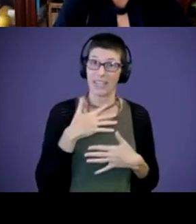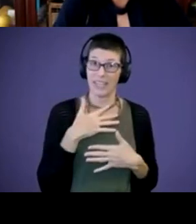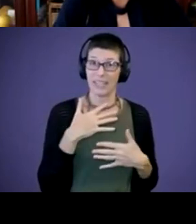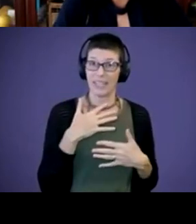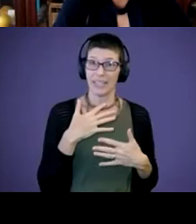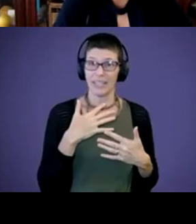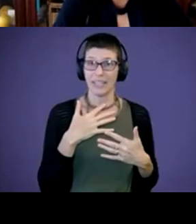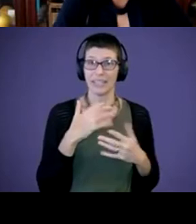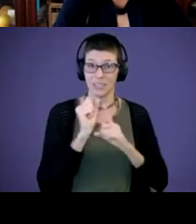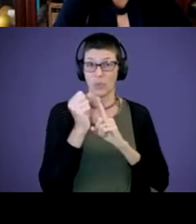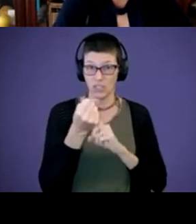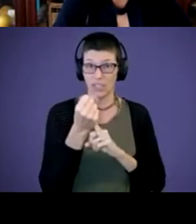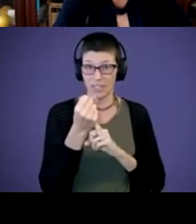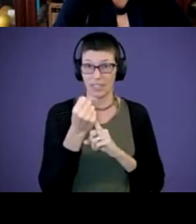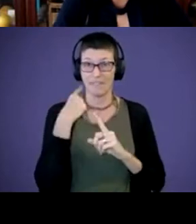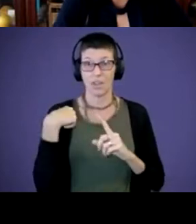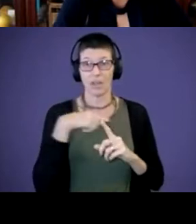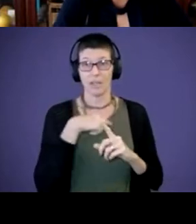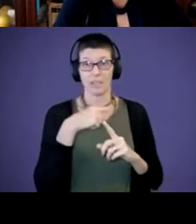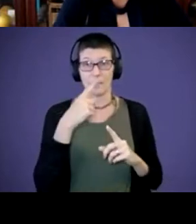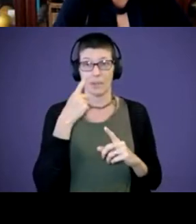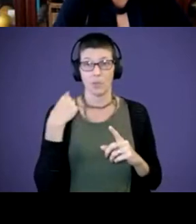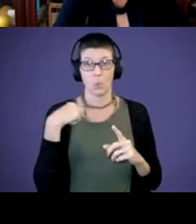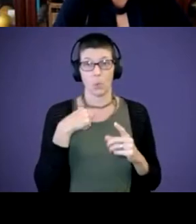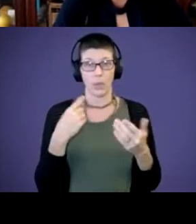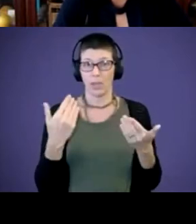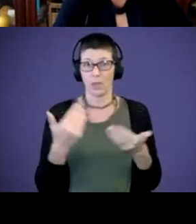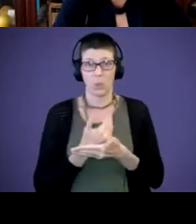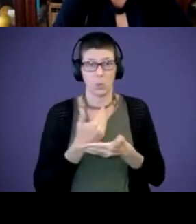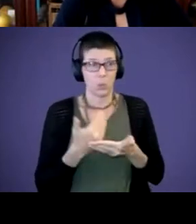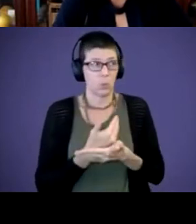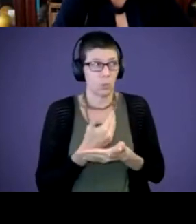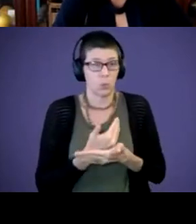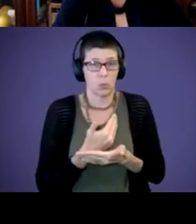situation for us because we're new to this. And we don't know a lot of people yet,